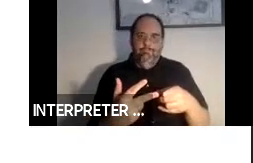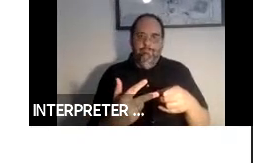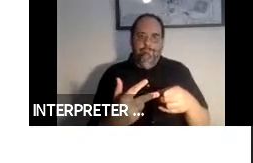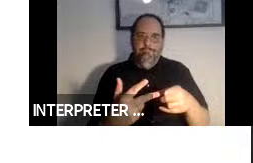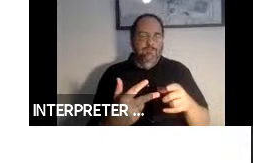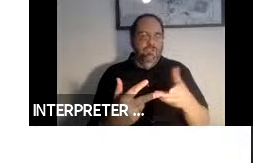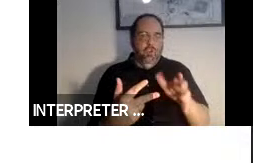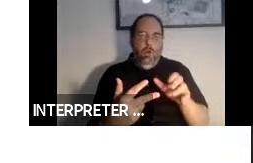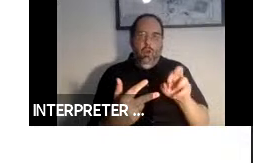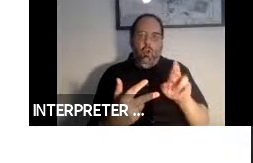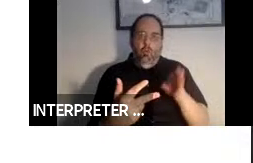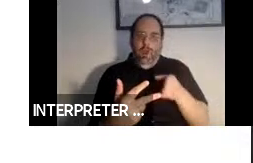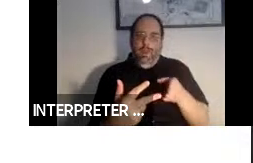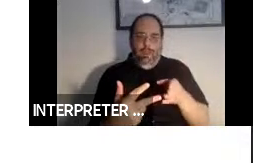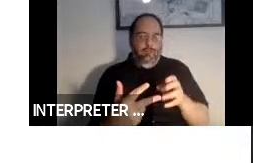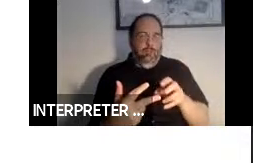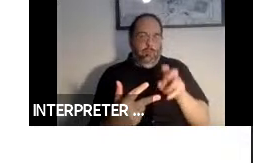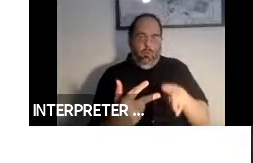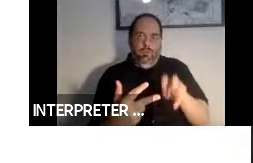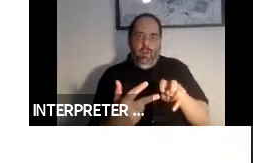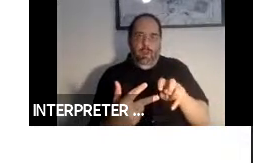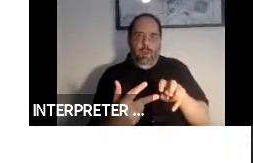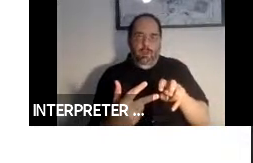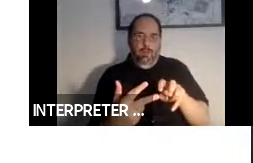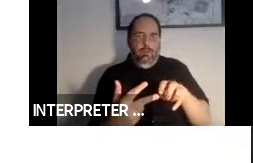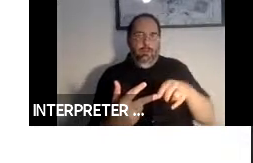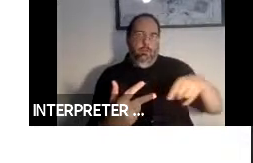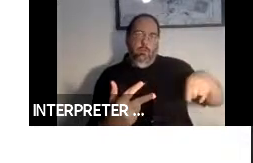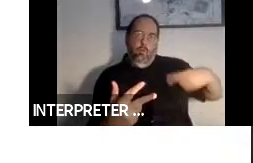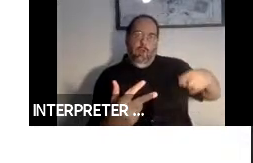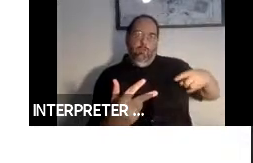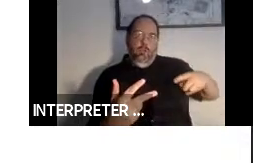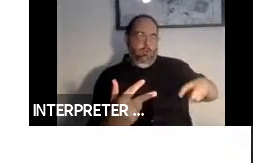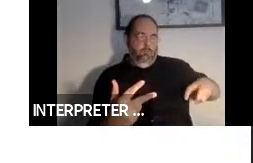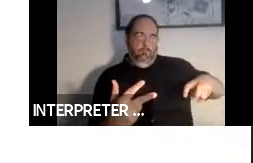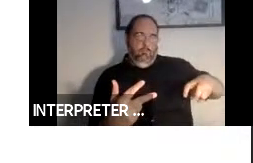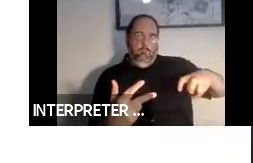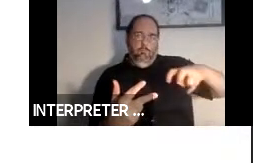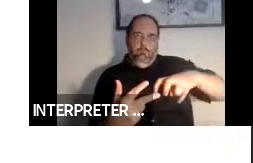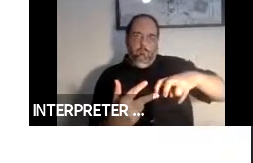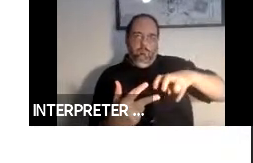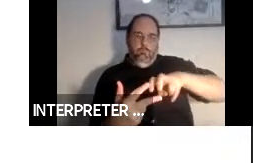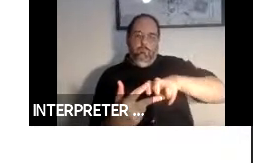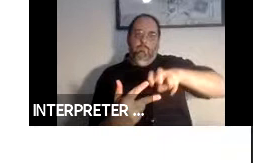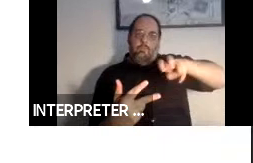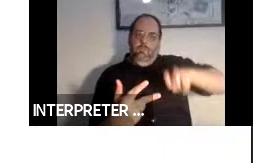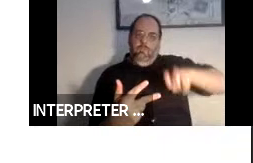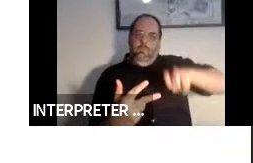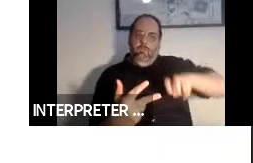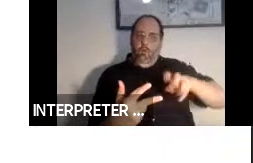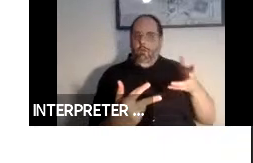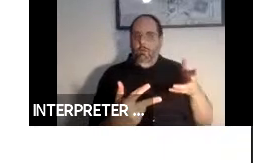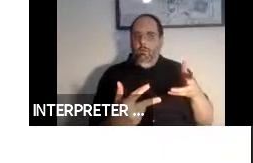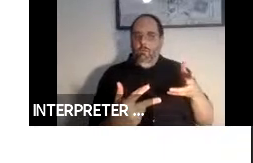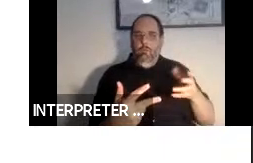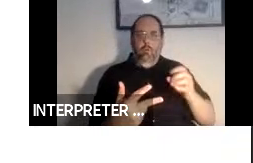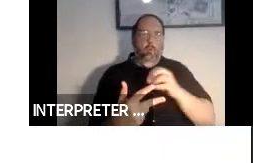that they are able to bring the wheelchair up onto the sidewalk or near a wheelchair ramp.